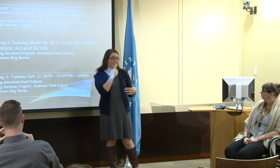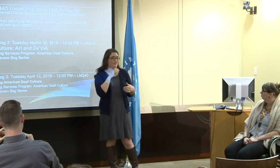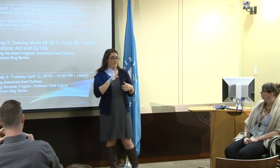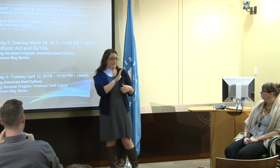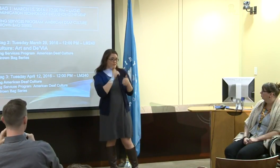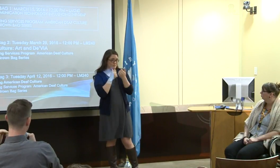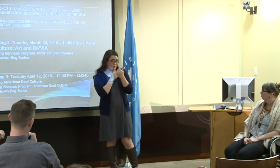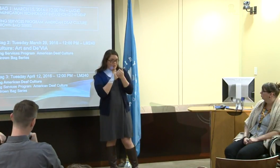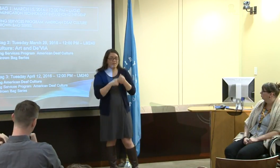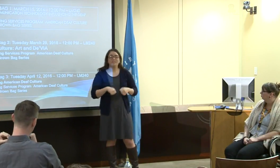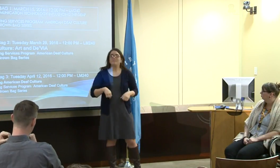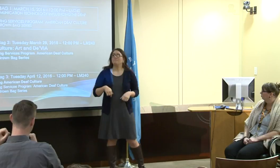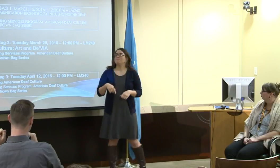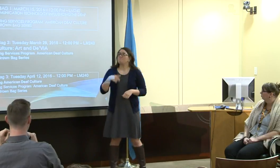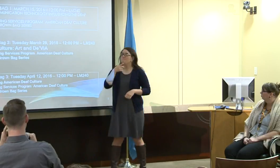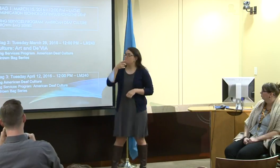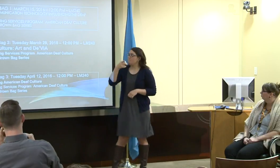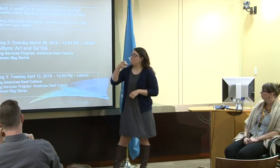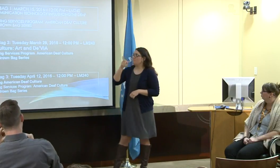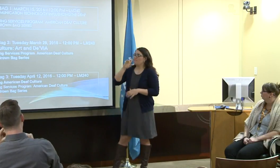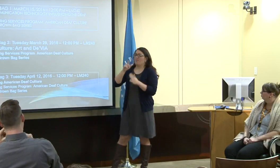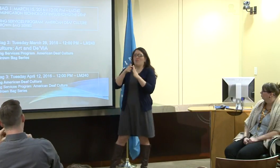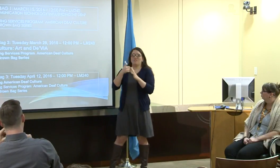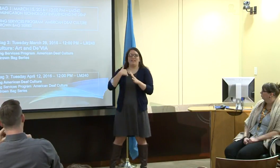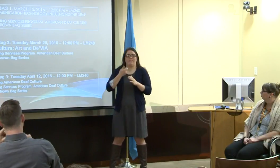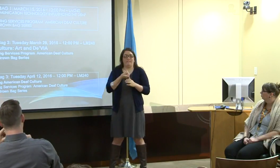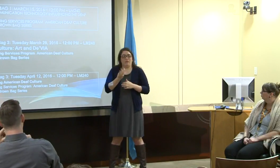event, so I want to thank you for that.